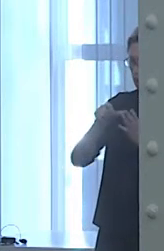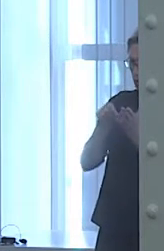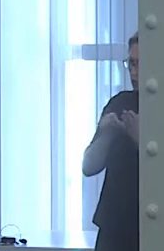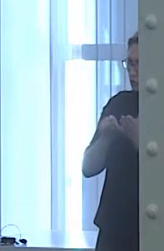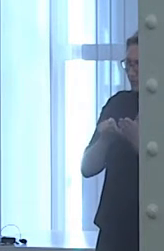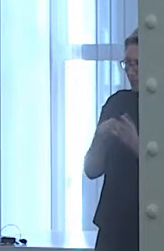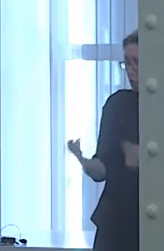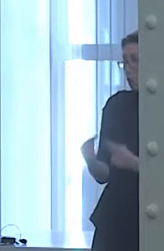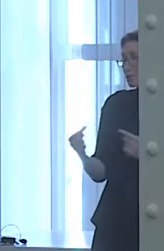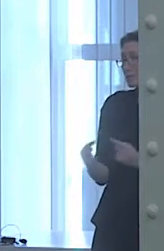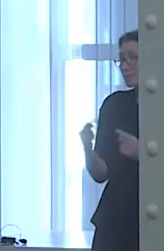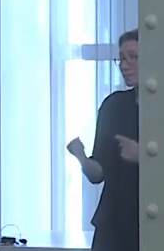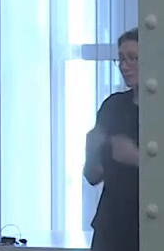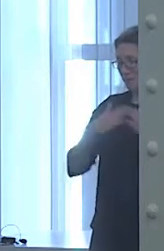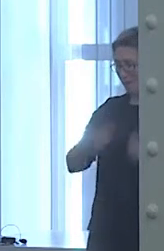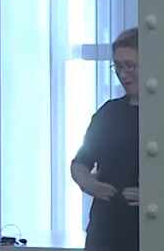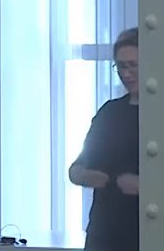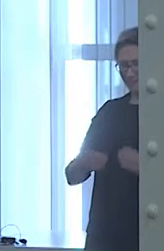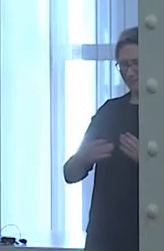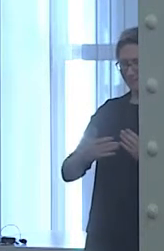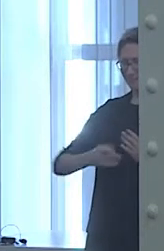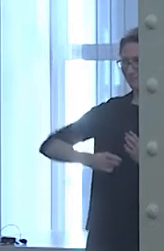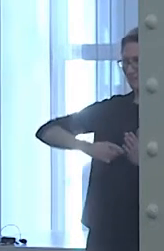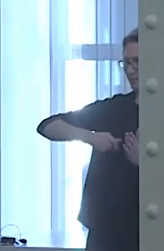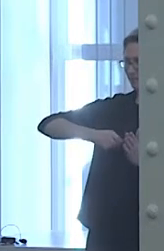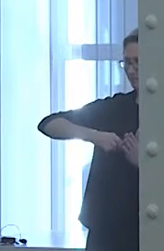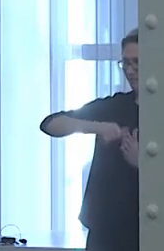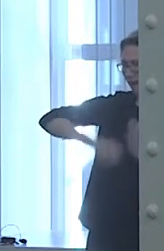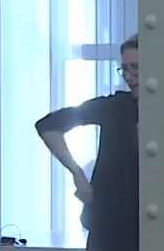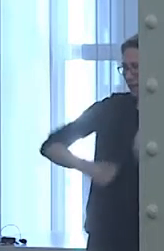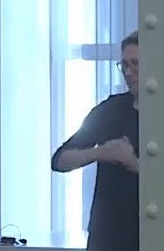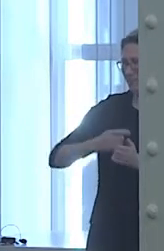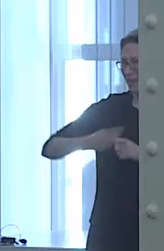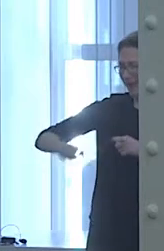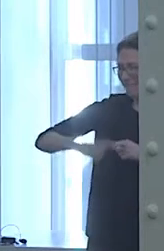So mental health professional need to understand these norms.